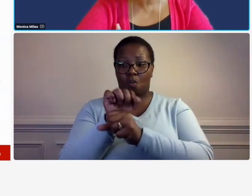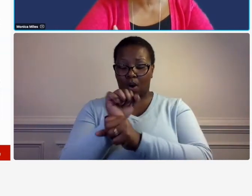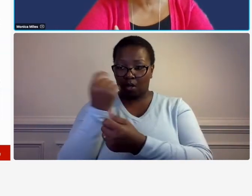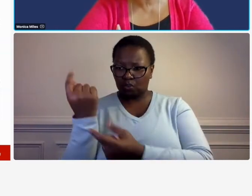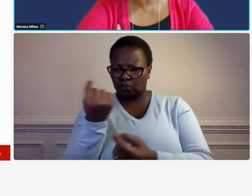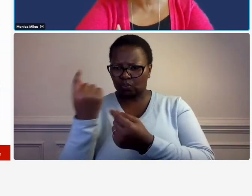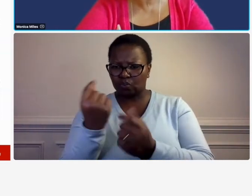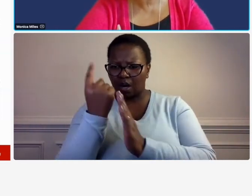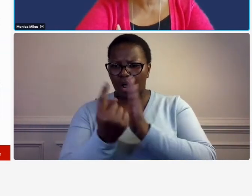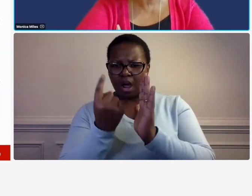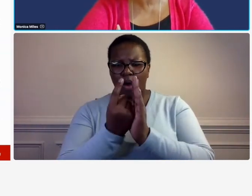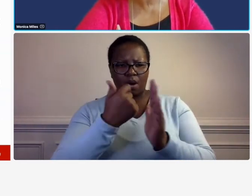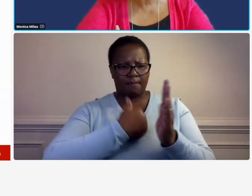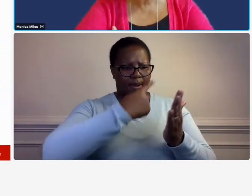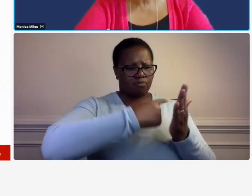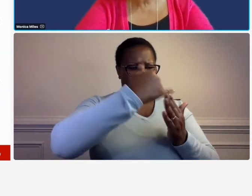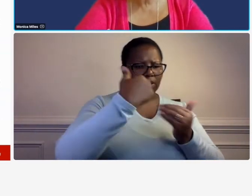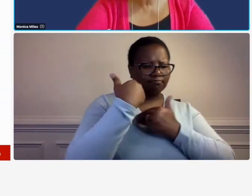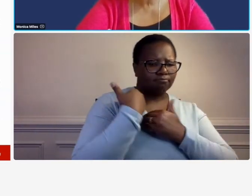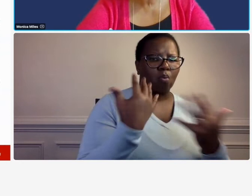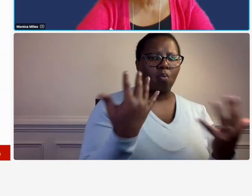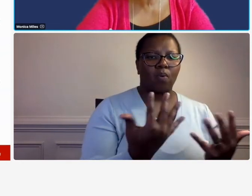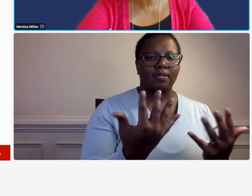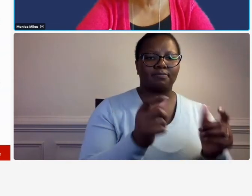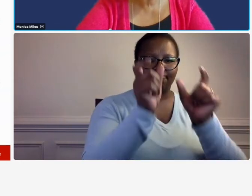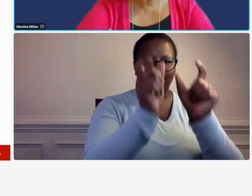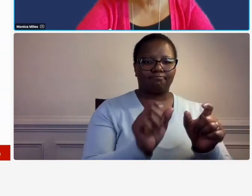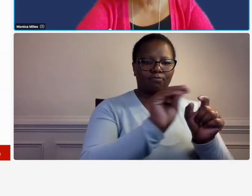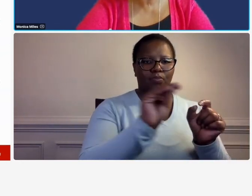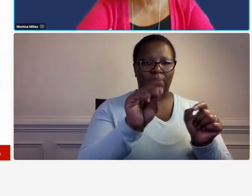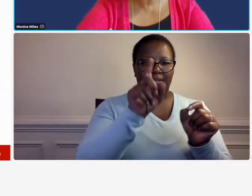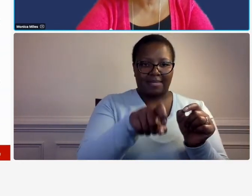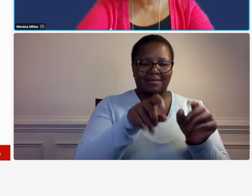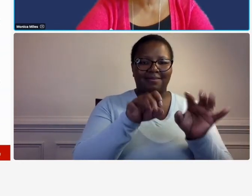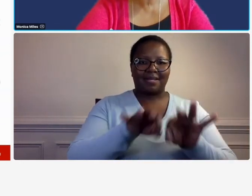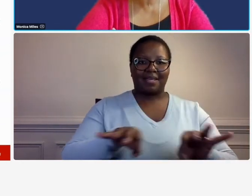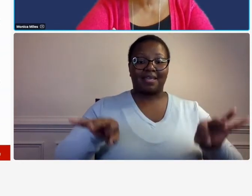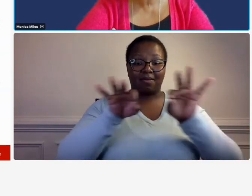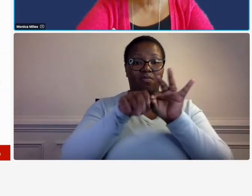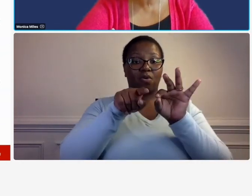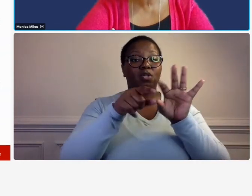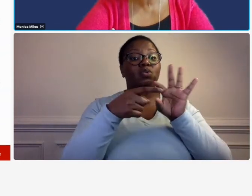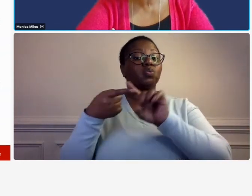you're working on during those hours that's essential to job costing and it's essential to